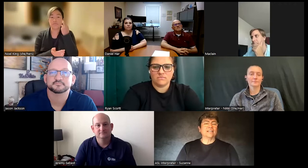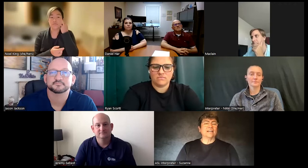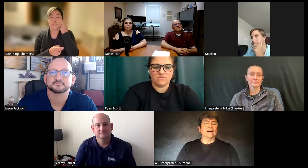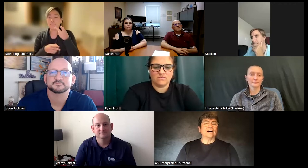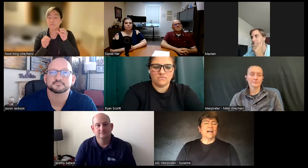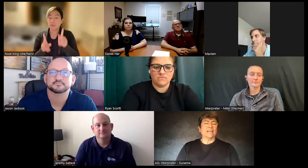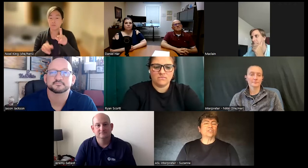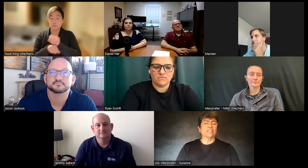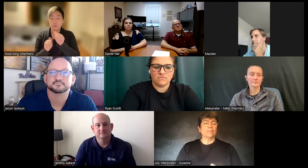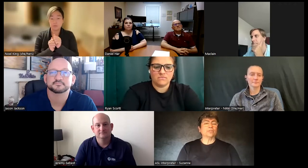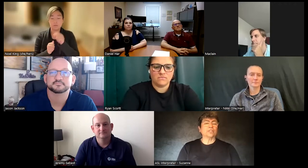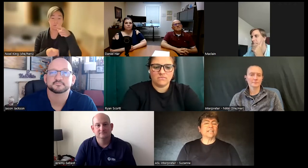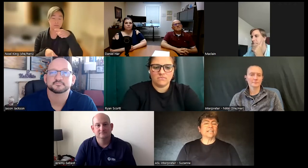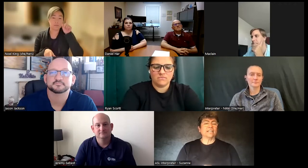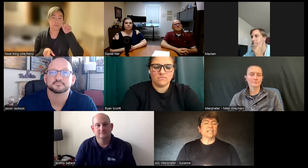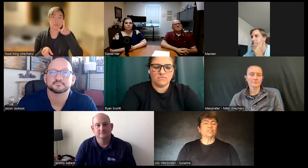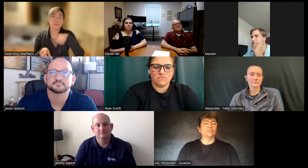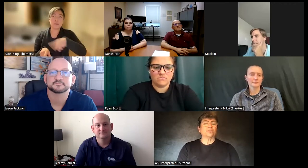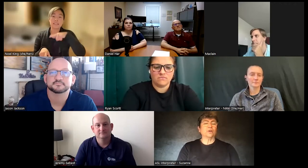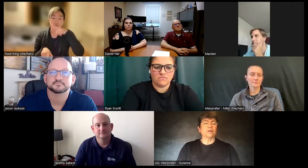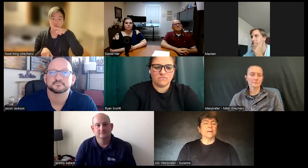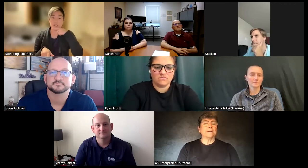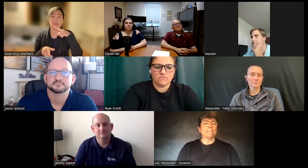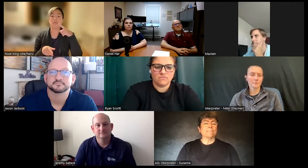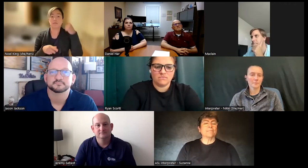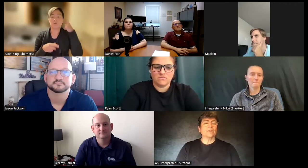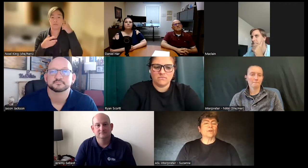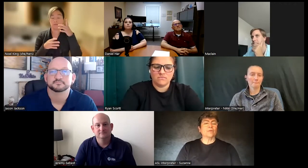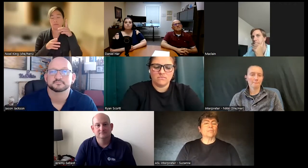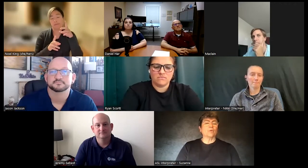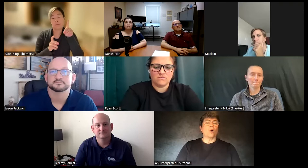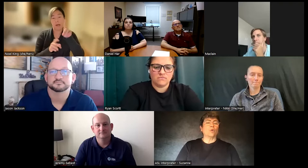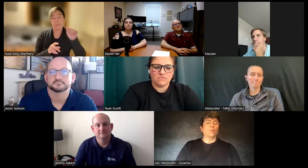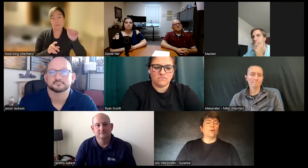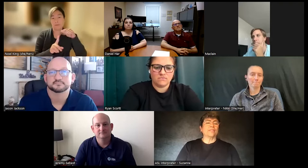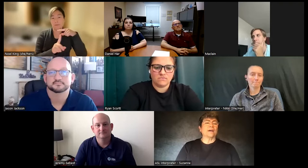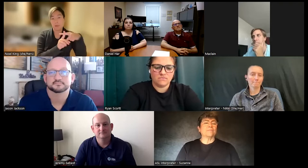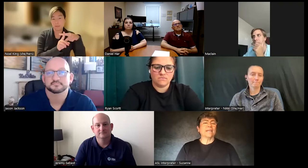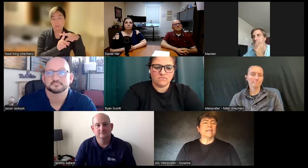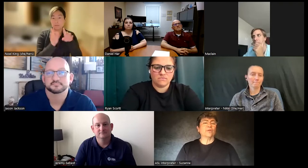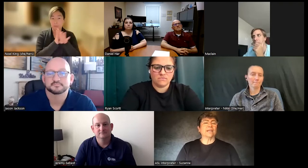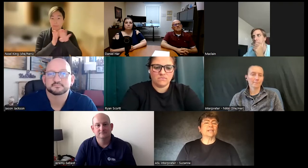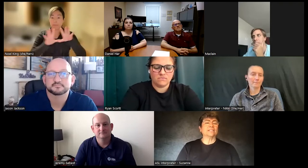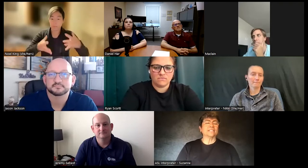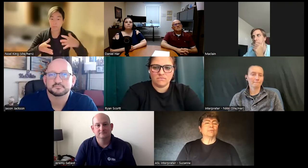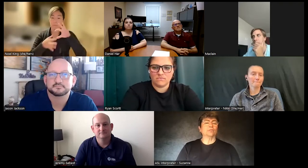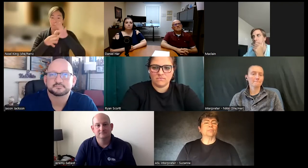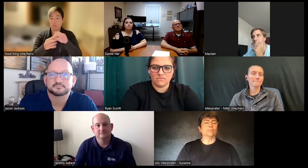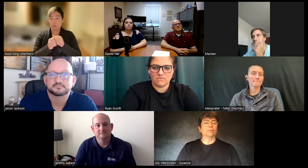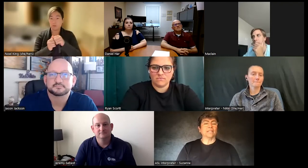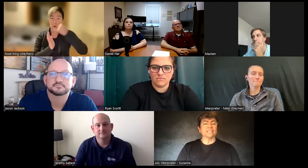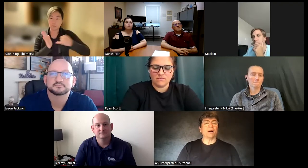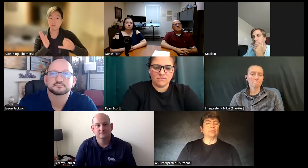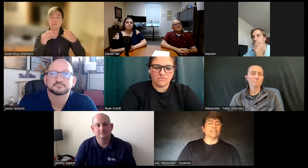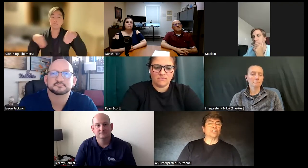and I took the opportunity to go with hearing disabled plus population